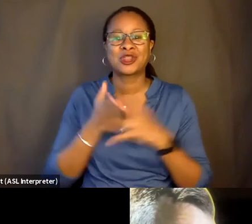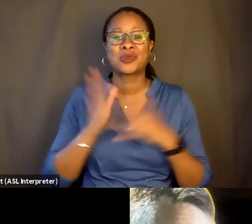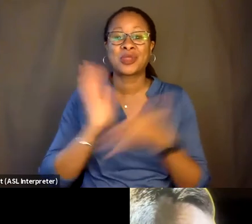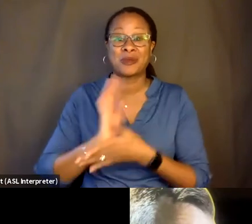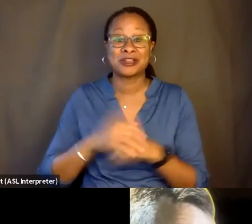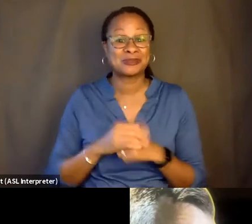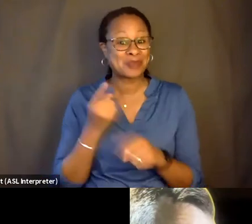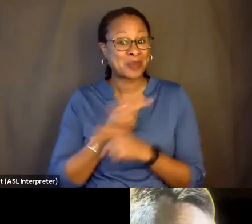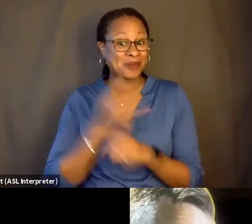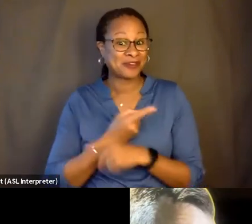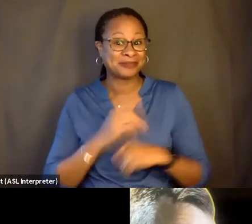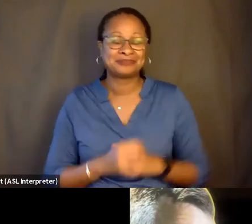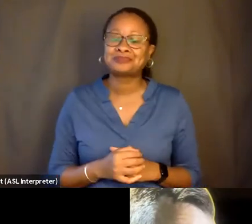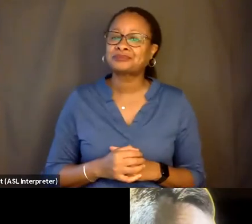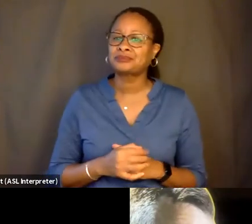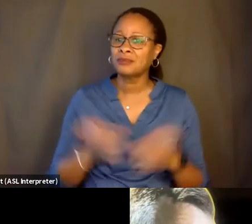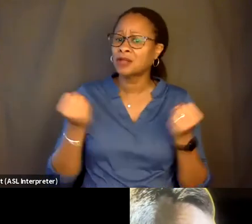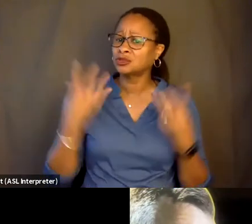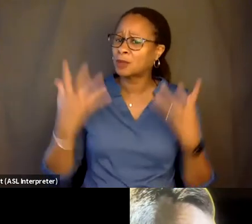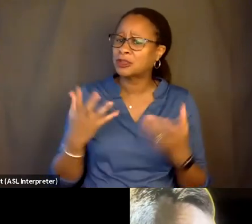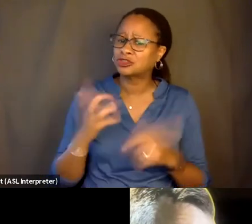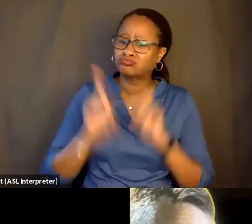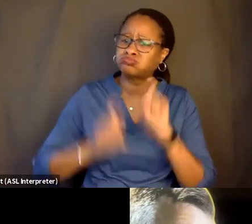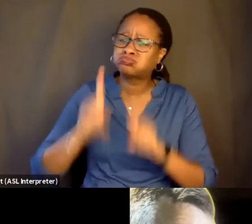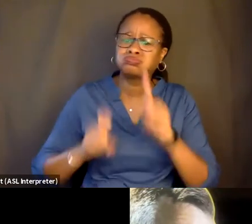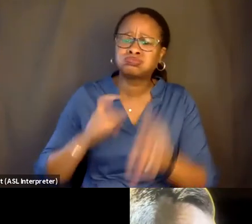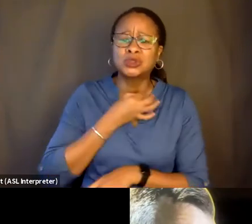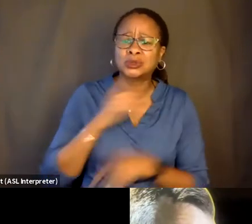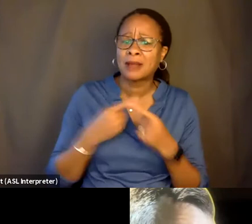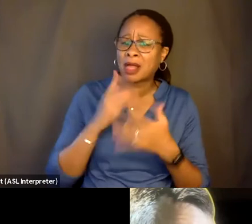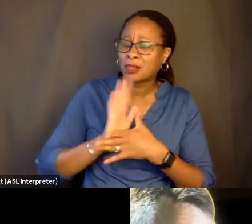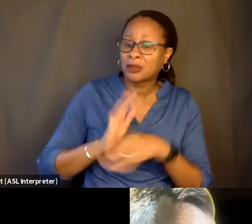So there's so much that I want to ask you about this movie. But I think probably the starting point